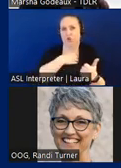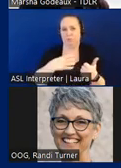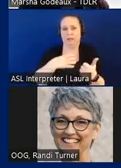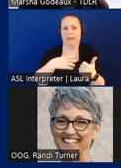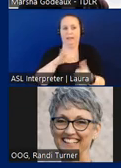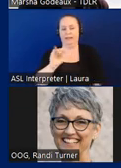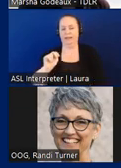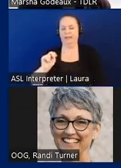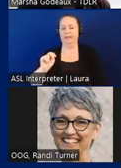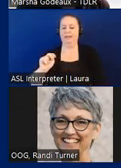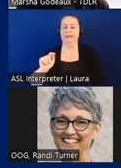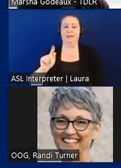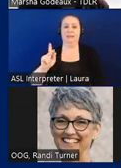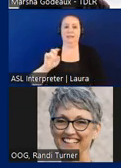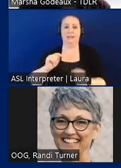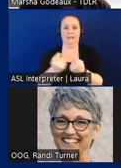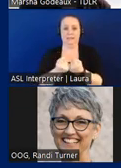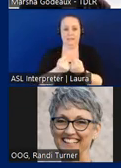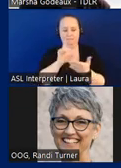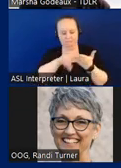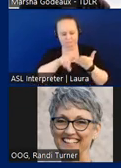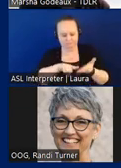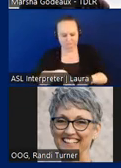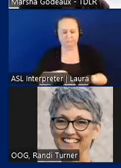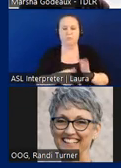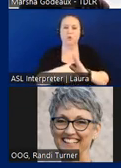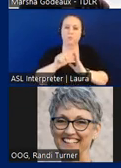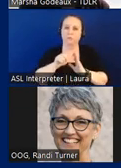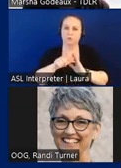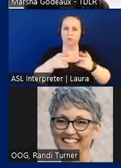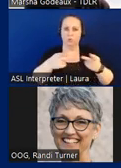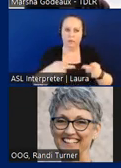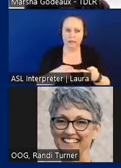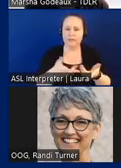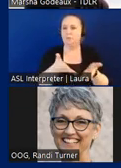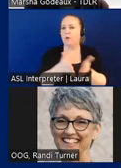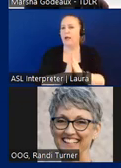with our enforcement division they will review the location and ask the same questions we've asked in